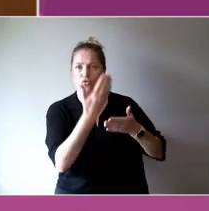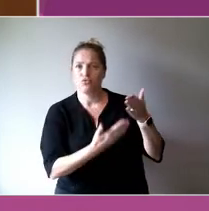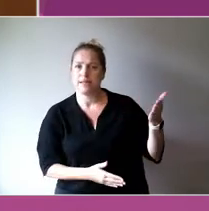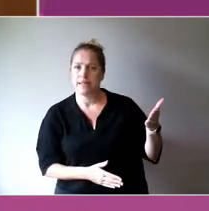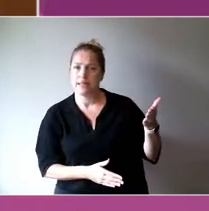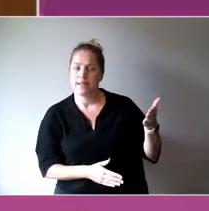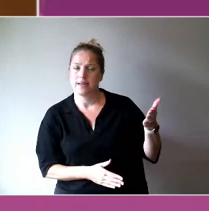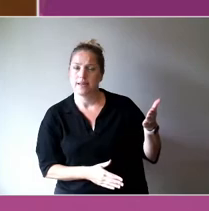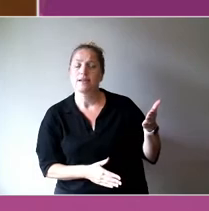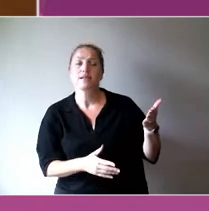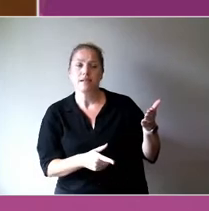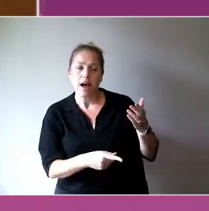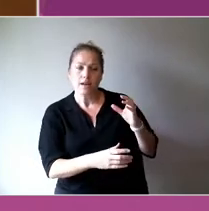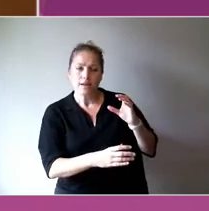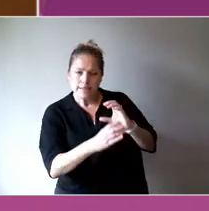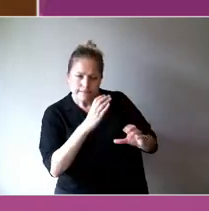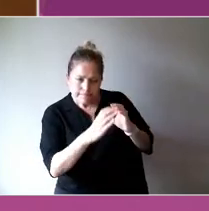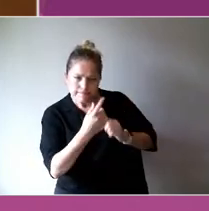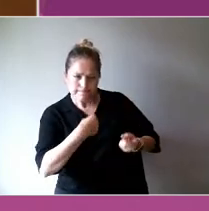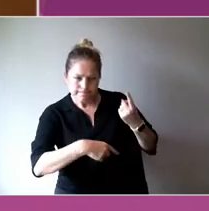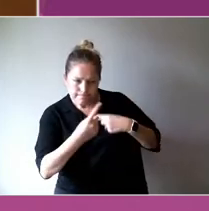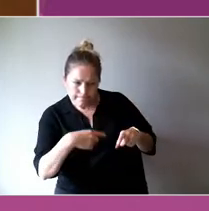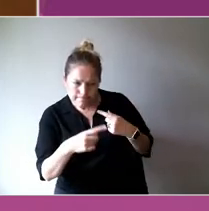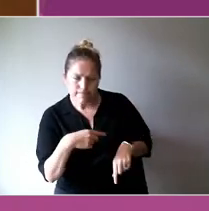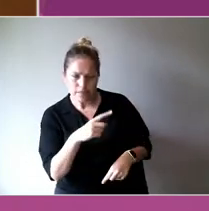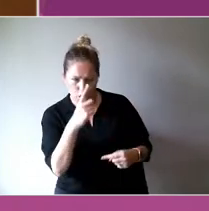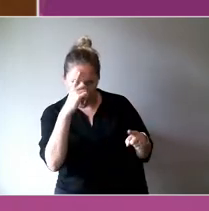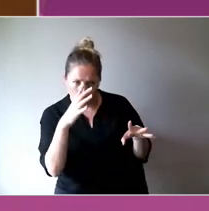And to communicate really quite complex at times.